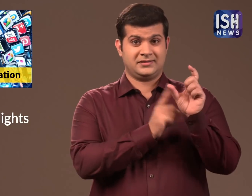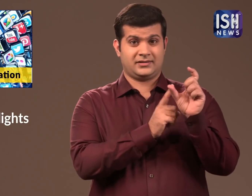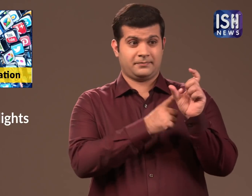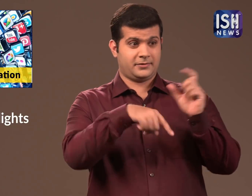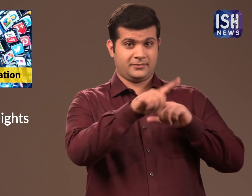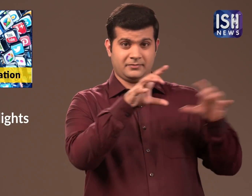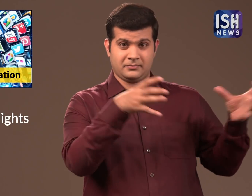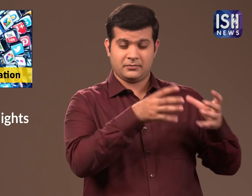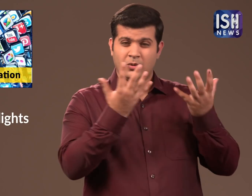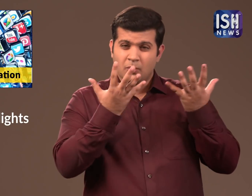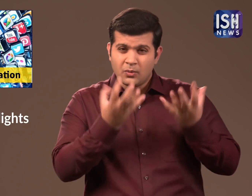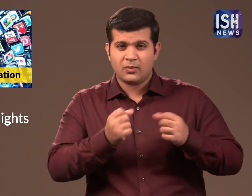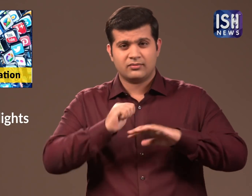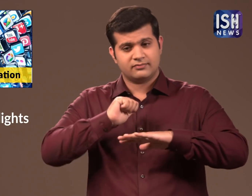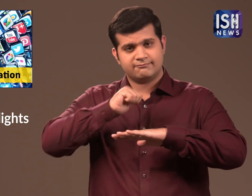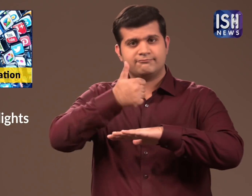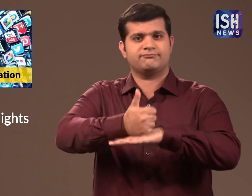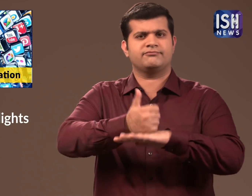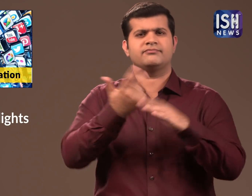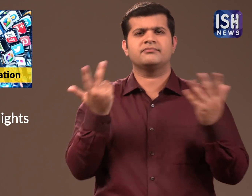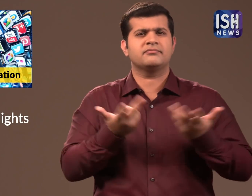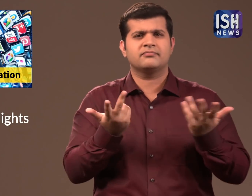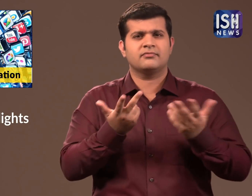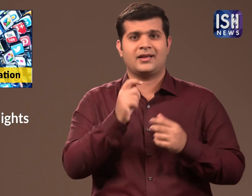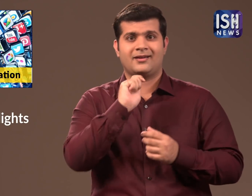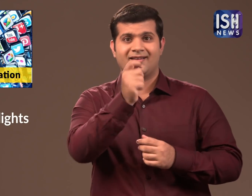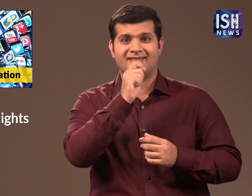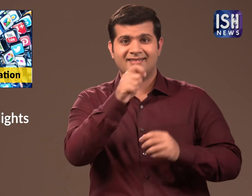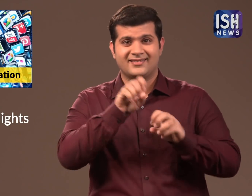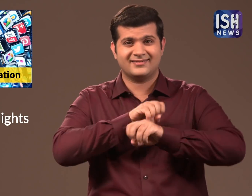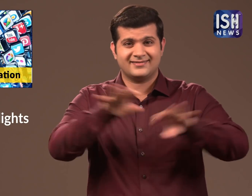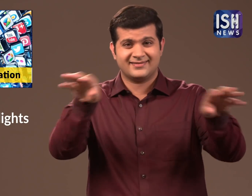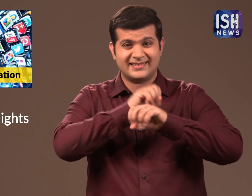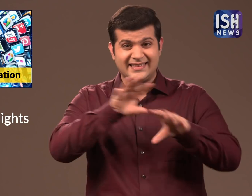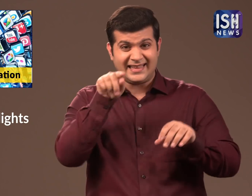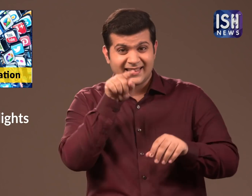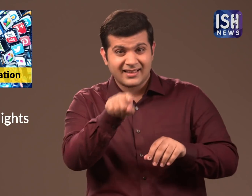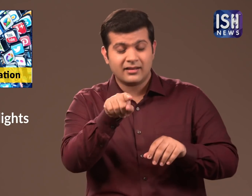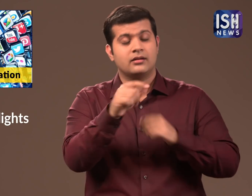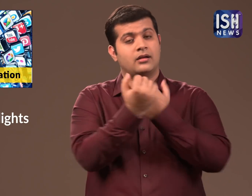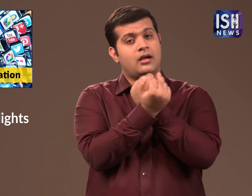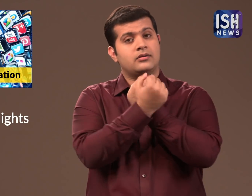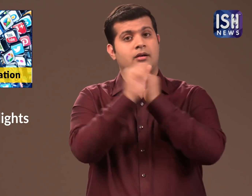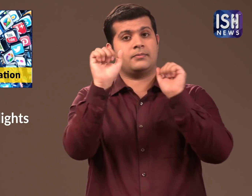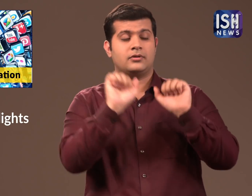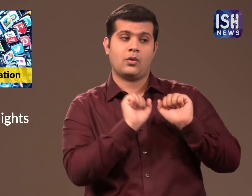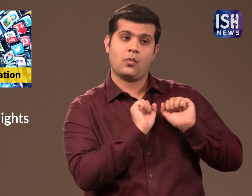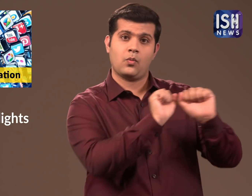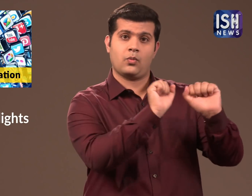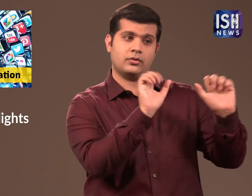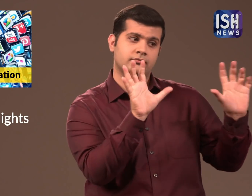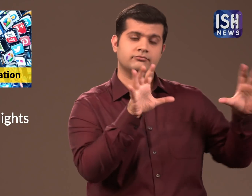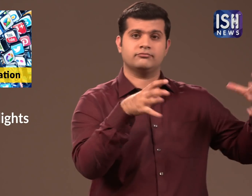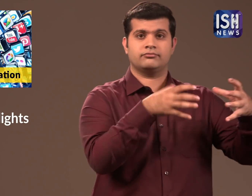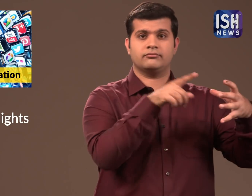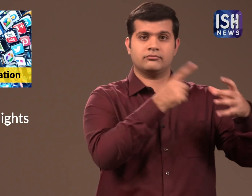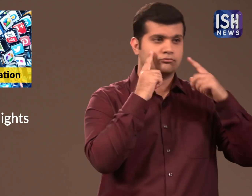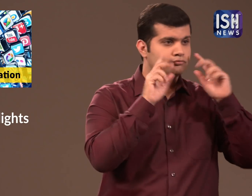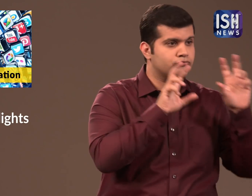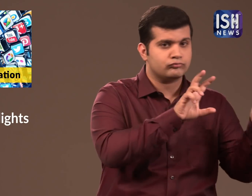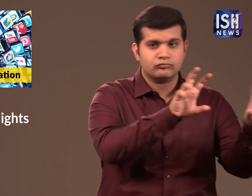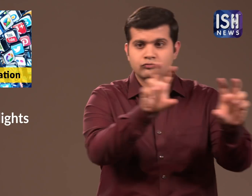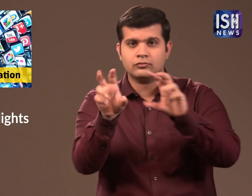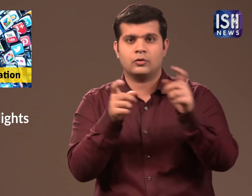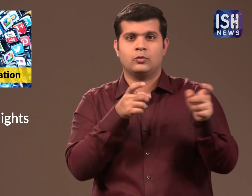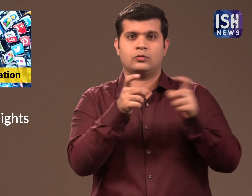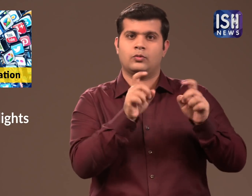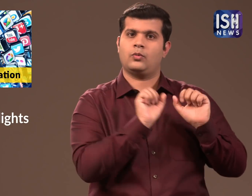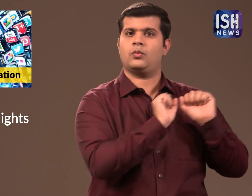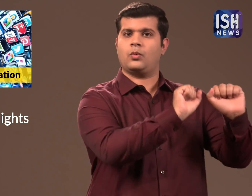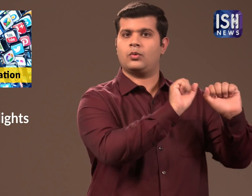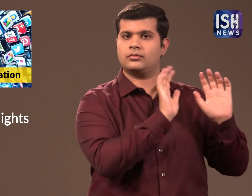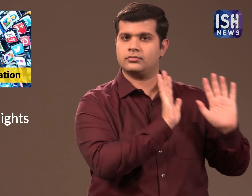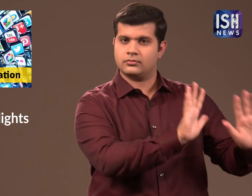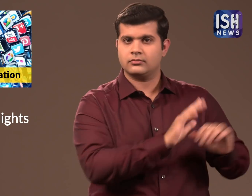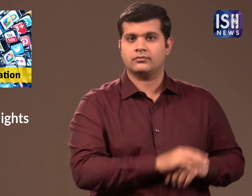The CPI(M) wants to set up a Media Council which will act as an independent regulatory body for the media.